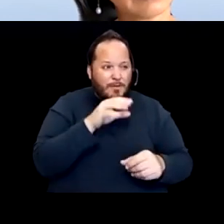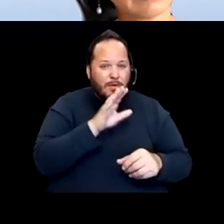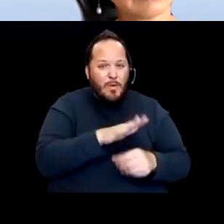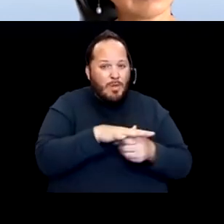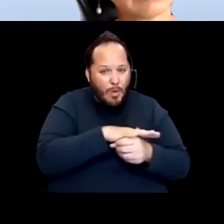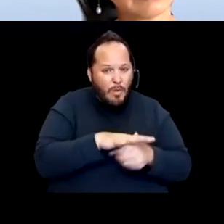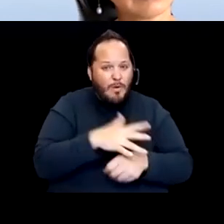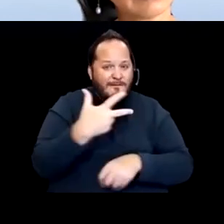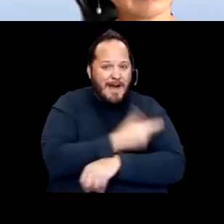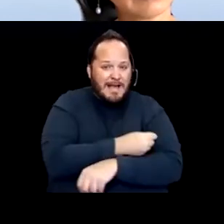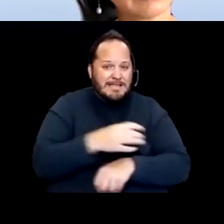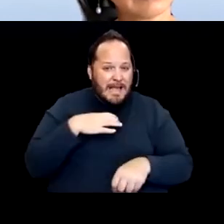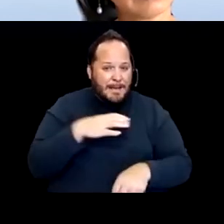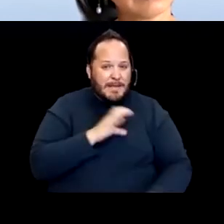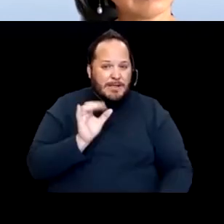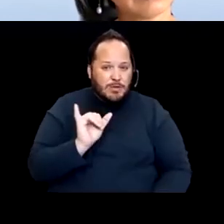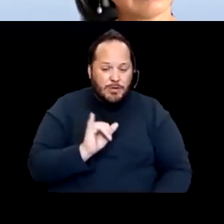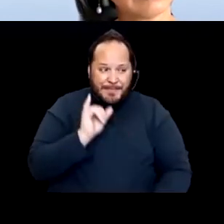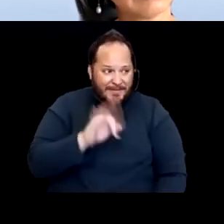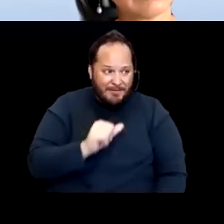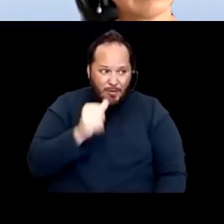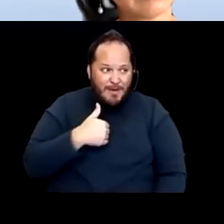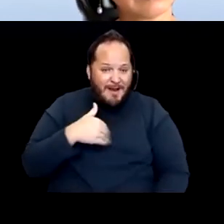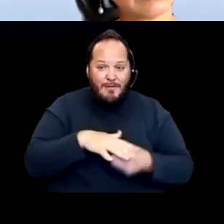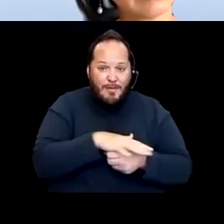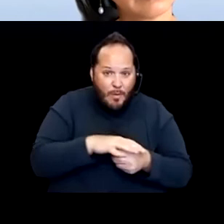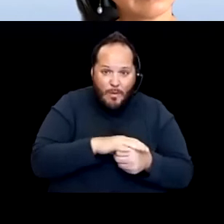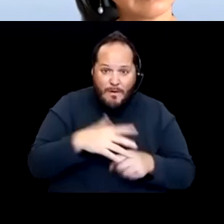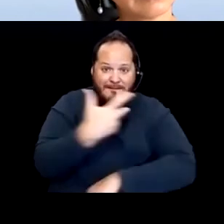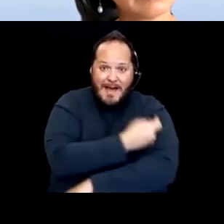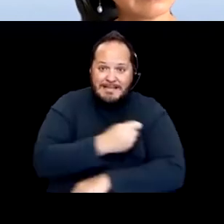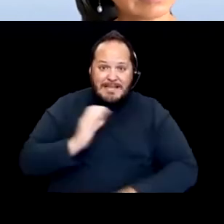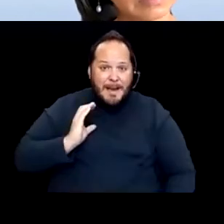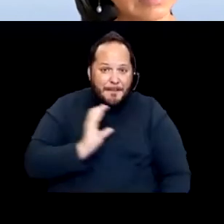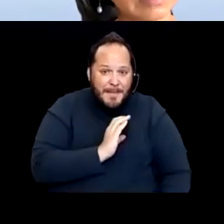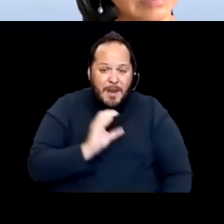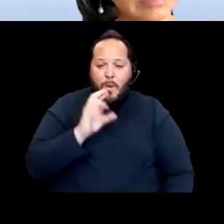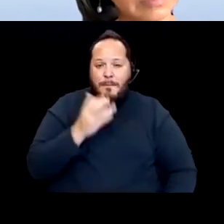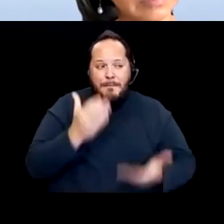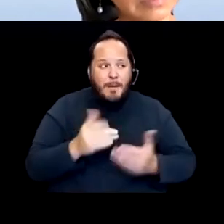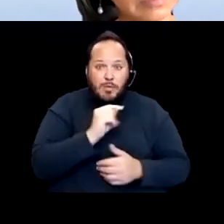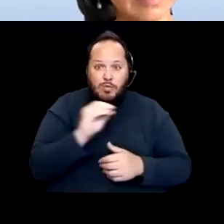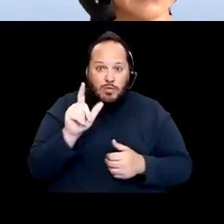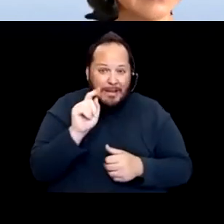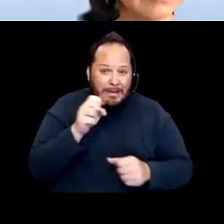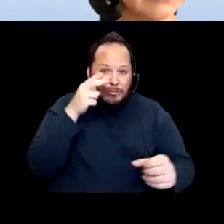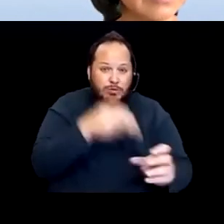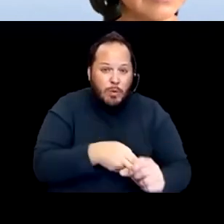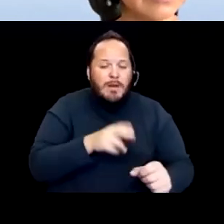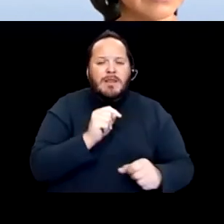And if they didn't have a local vaccine committee or maybe it was too late at least being there to have a voice in the public testimony